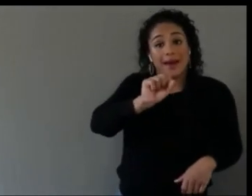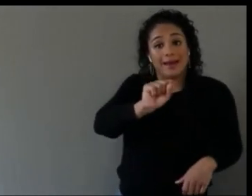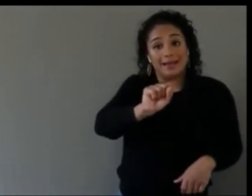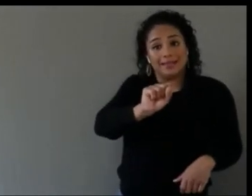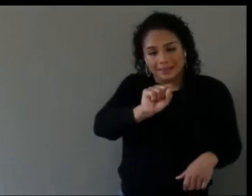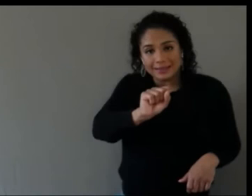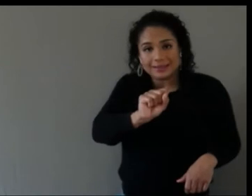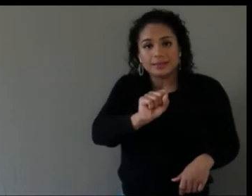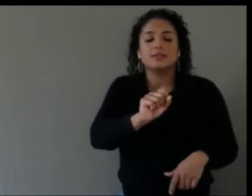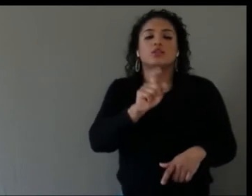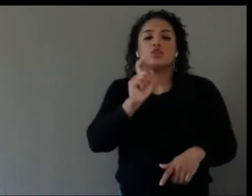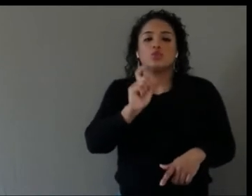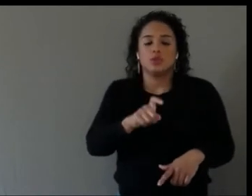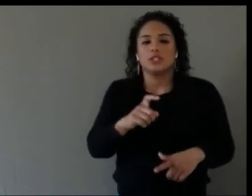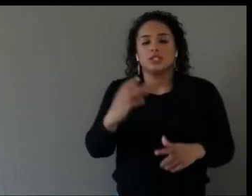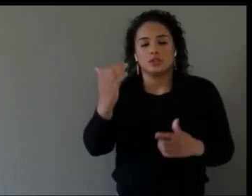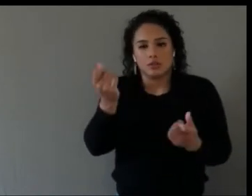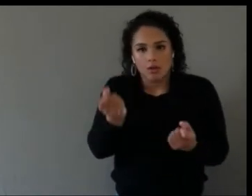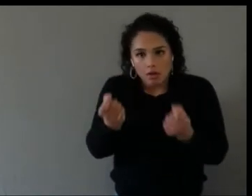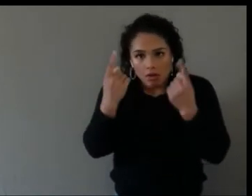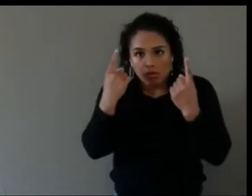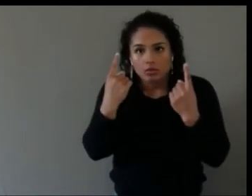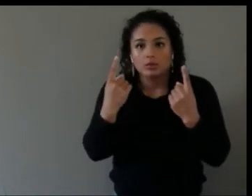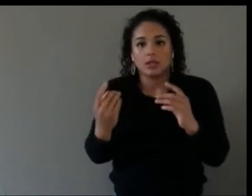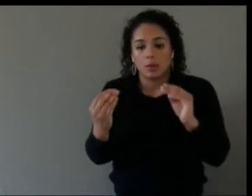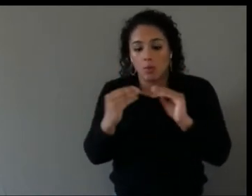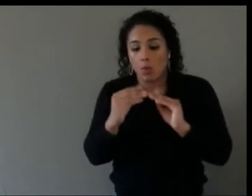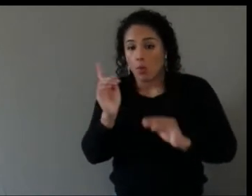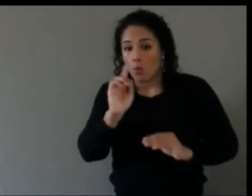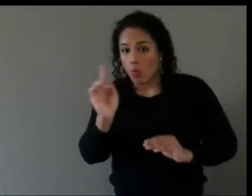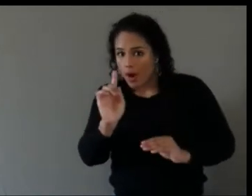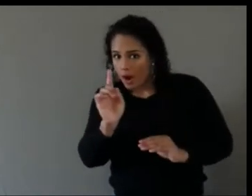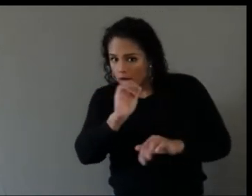building back in, so it's not a problem. It's just a recognition.